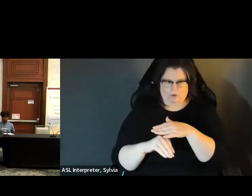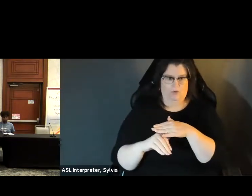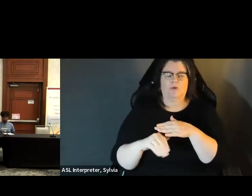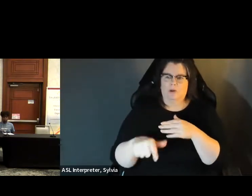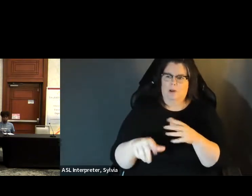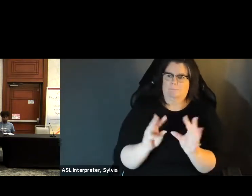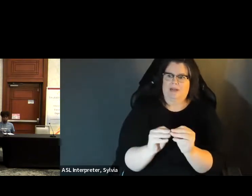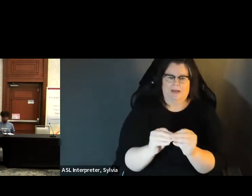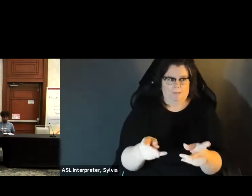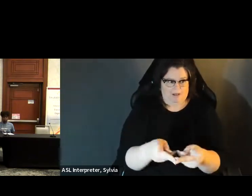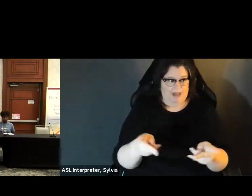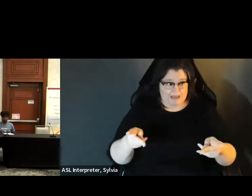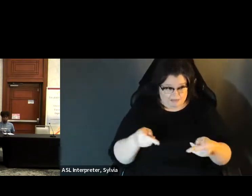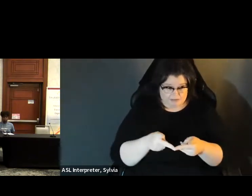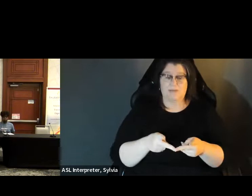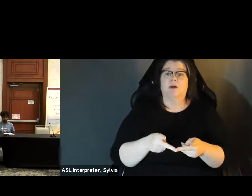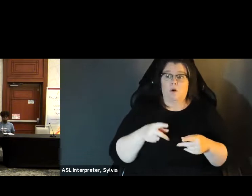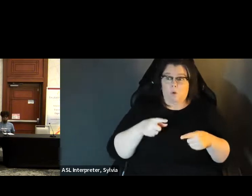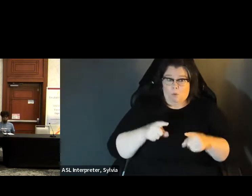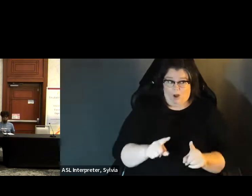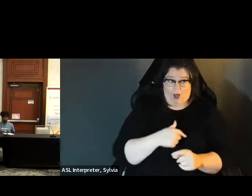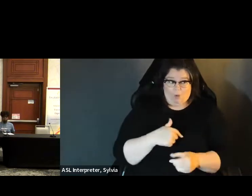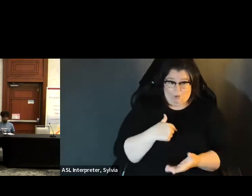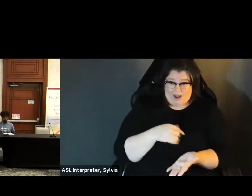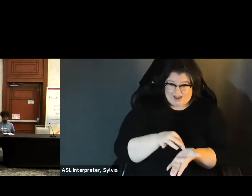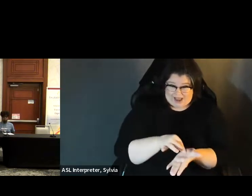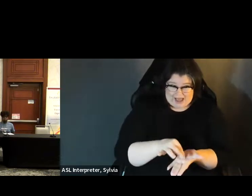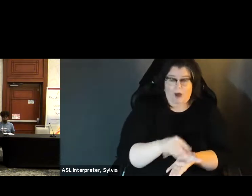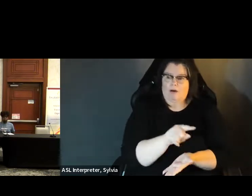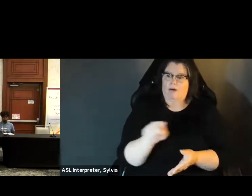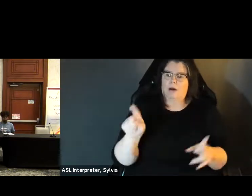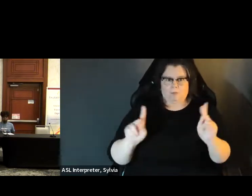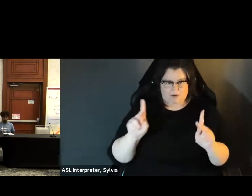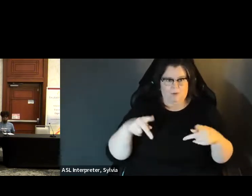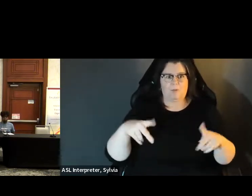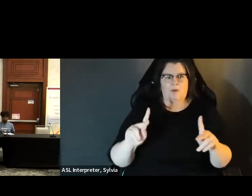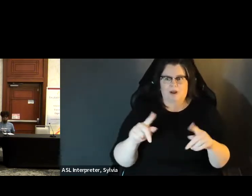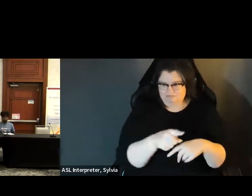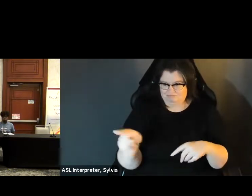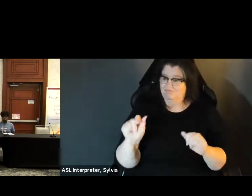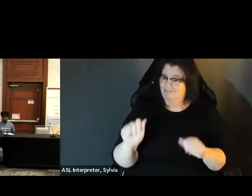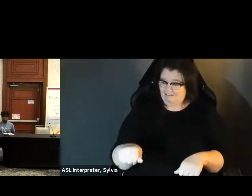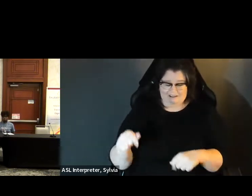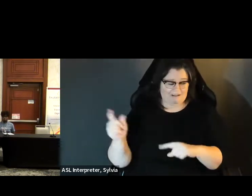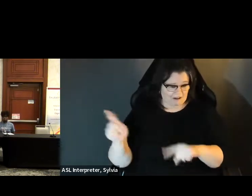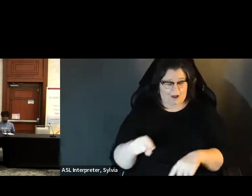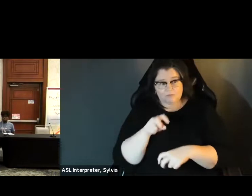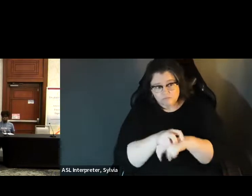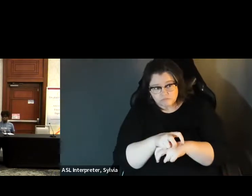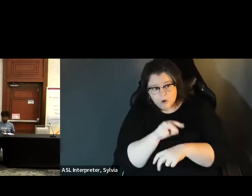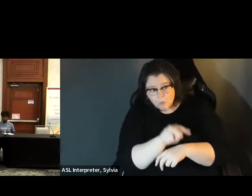is done there an open and accessible meeting space. So anyone can come into a public meeting to watch us go Market, the entire process for for tabulating, for counting that balance called tabulation is done in an open and accessible meeting space, so anyone can can come into a public meeting to watch us go through that process of counting that ballot. through that process of counting that ballot. And